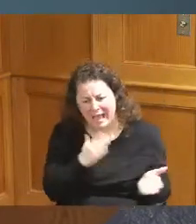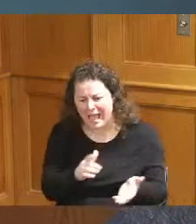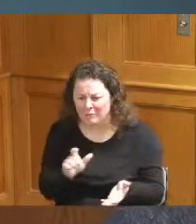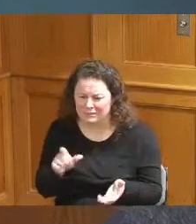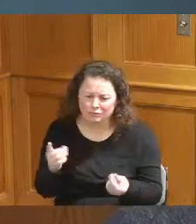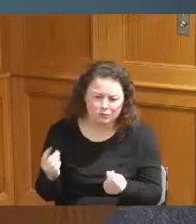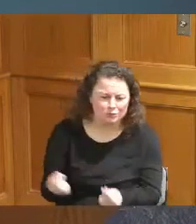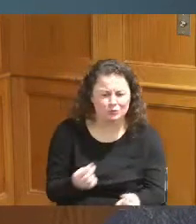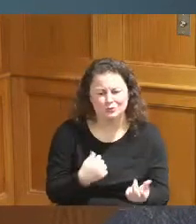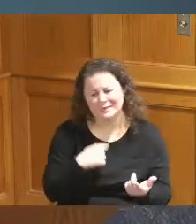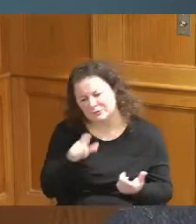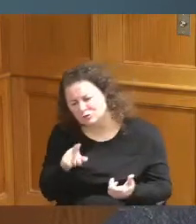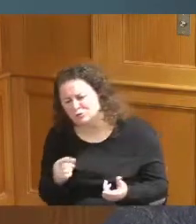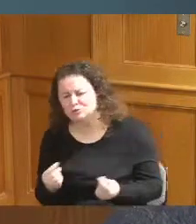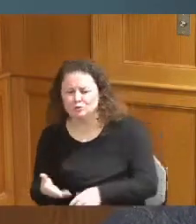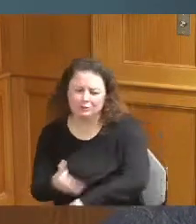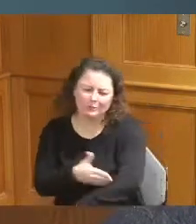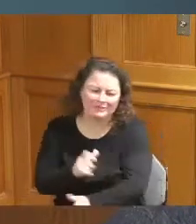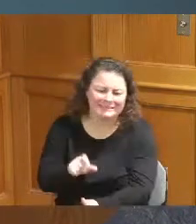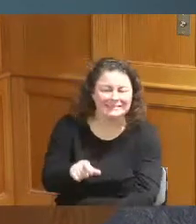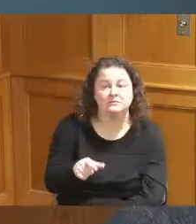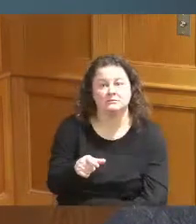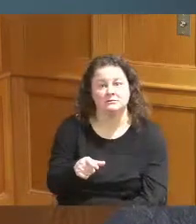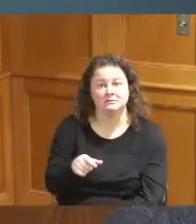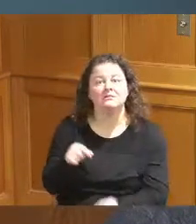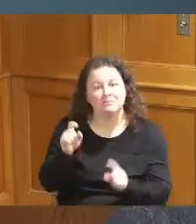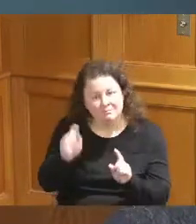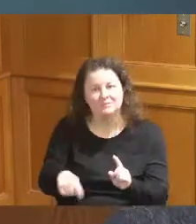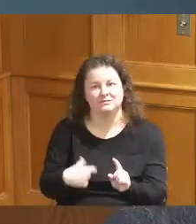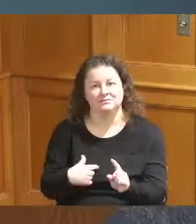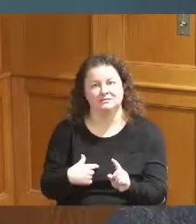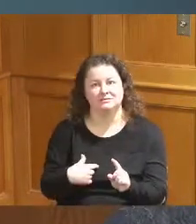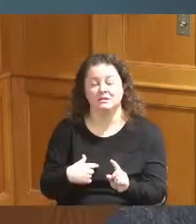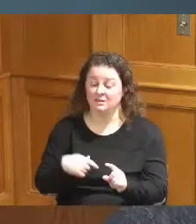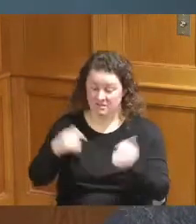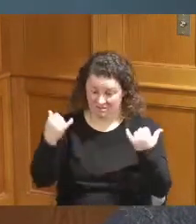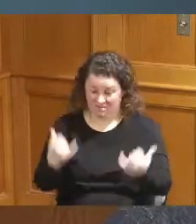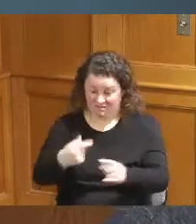we got to do something and this is Black History Month and I can't think of a bigger black history